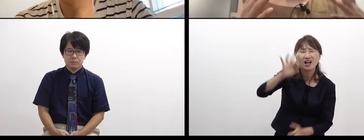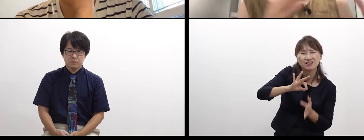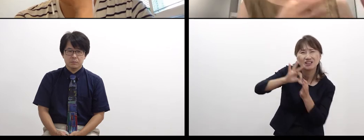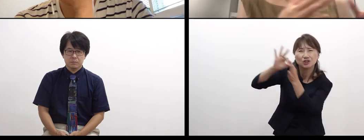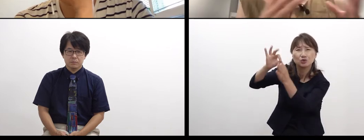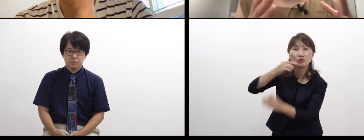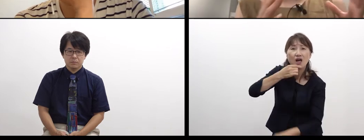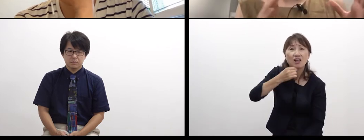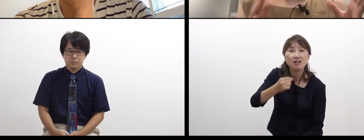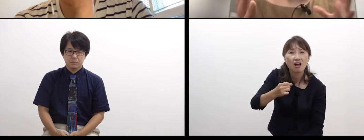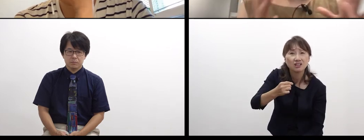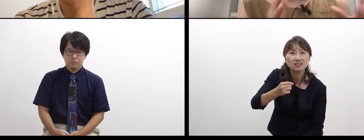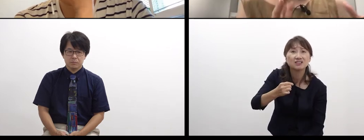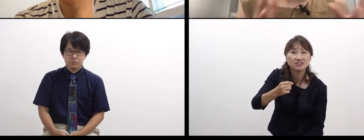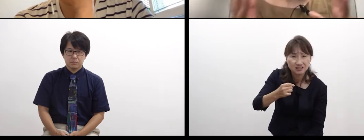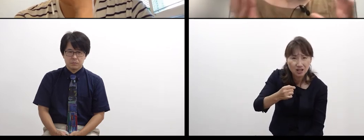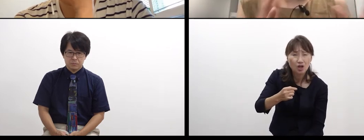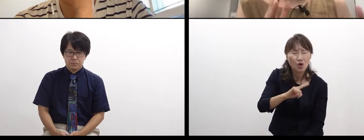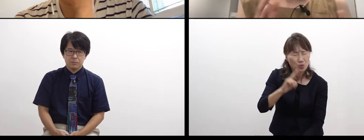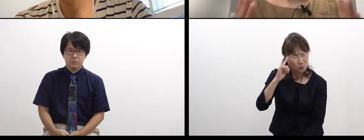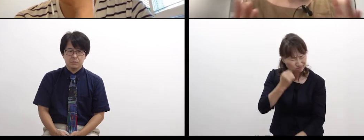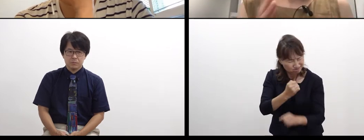I make a jump there, or how I make trial and error about it,